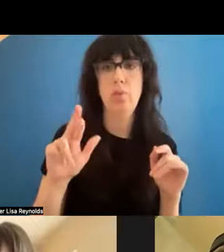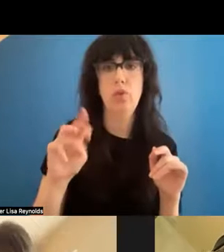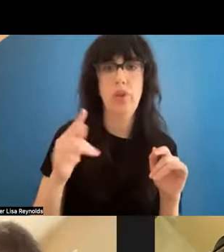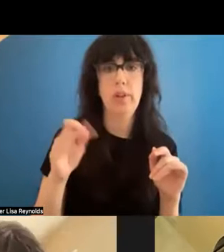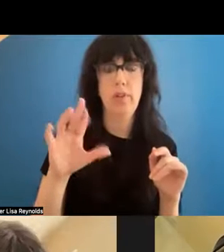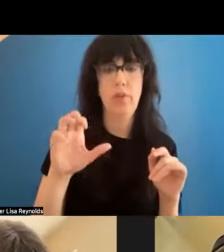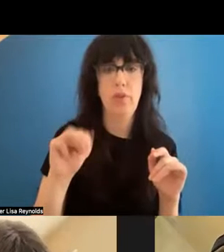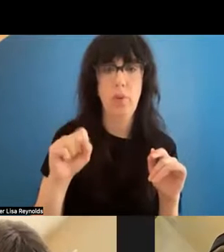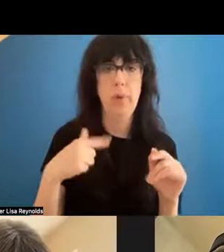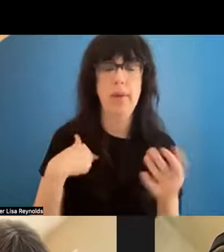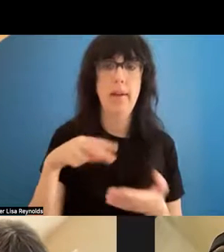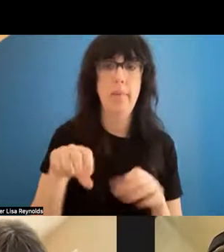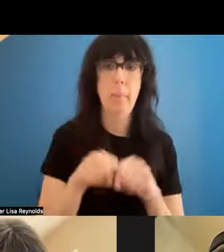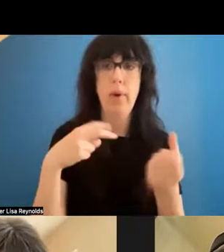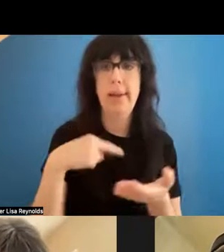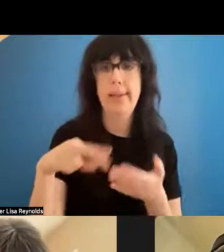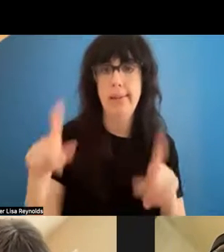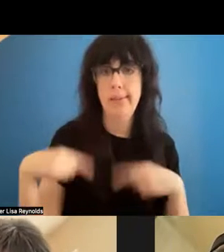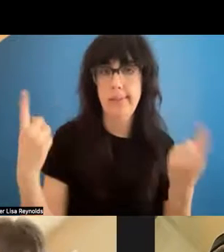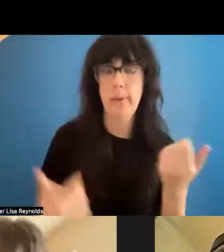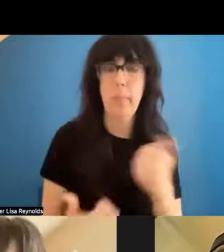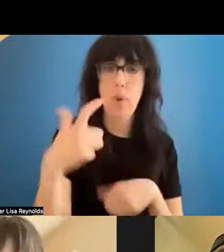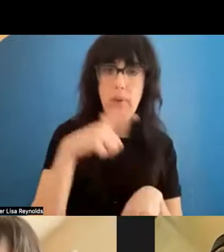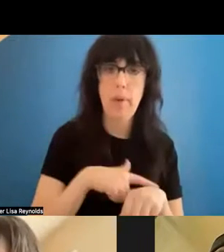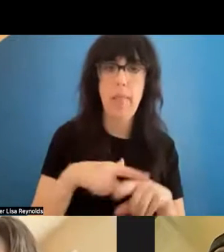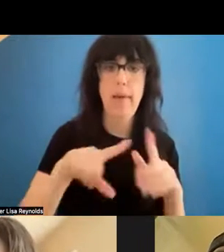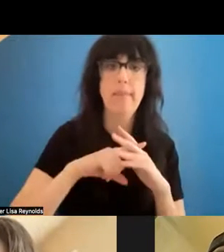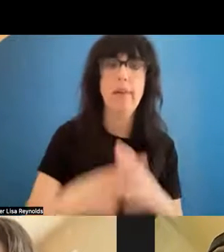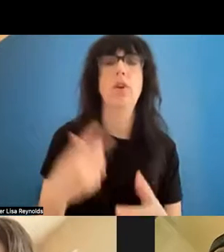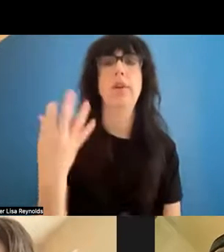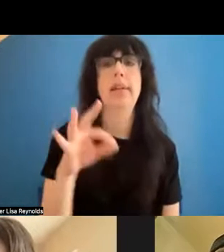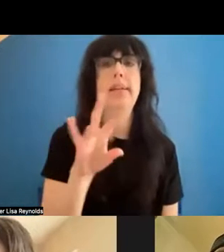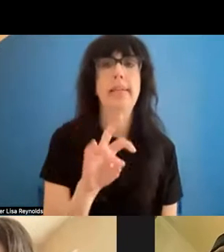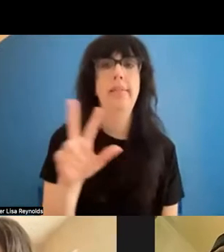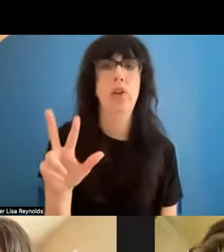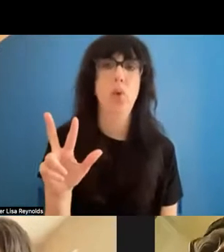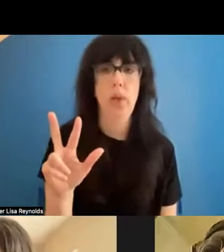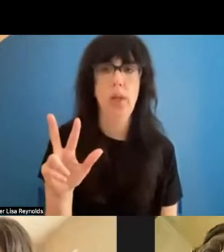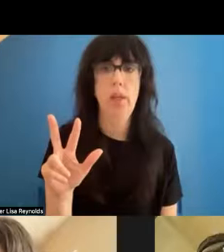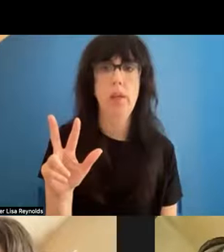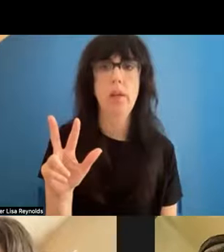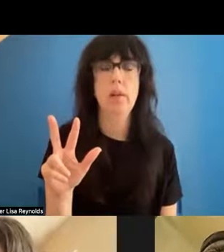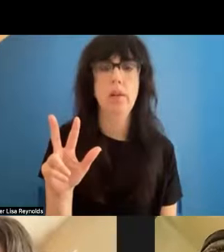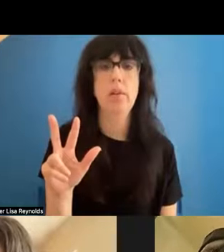of my life. I started in 197 3, when it wasn't very